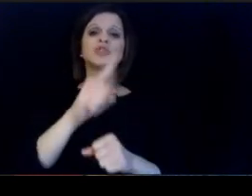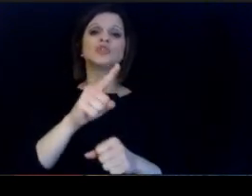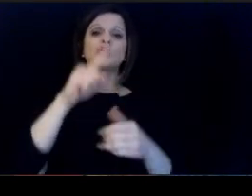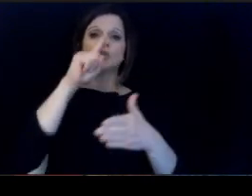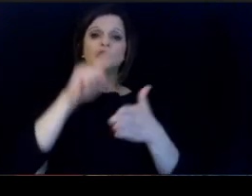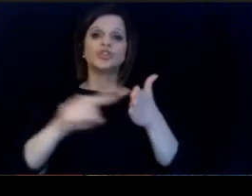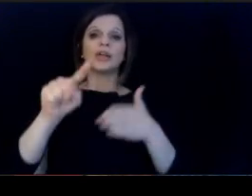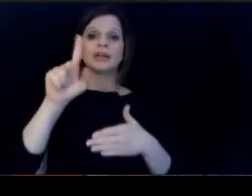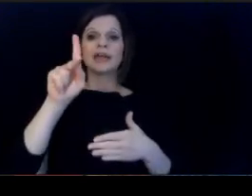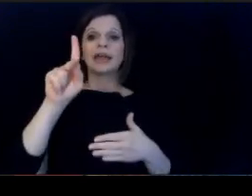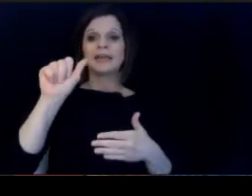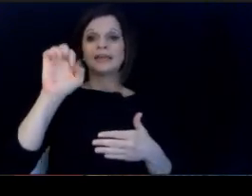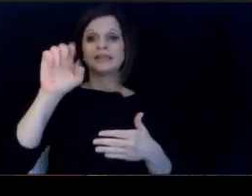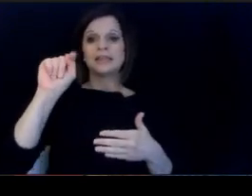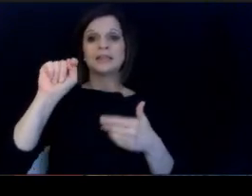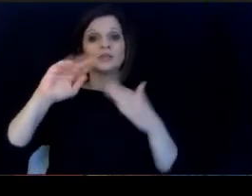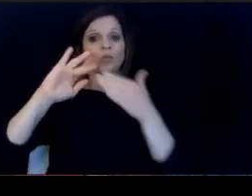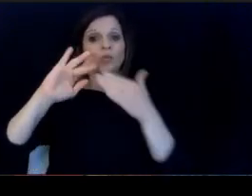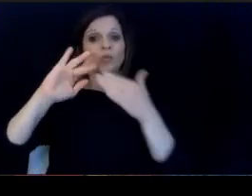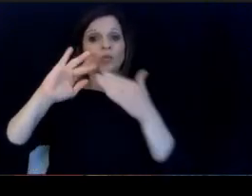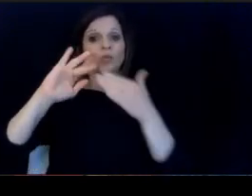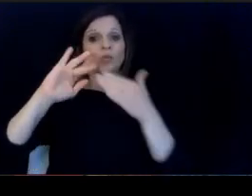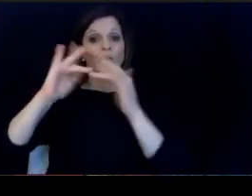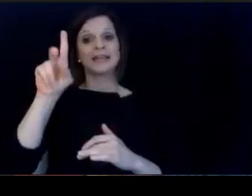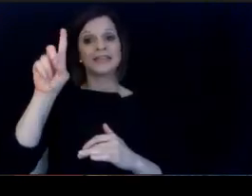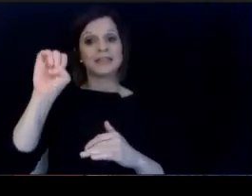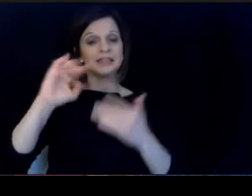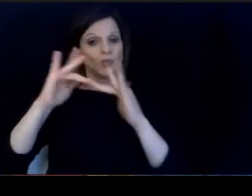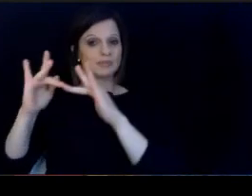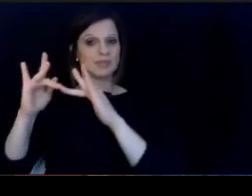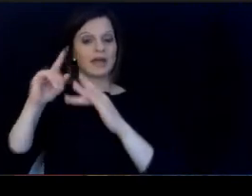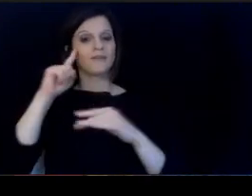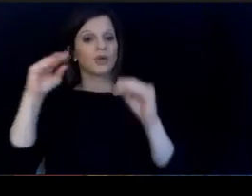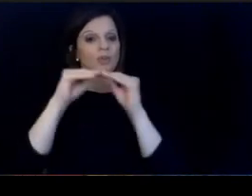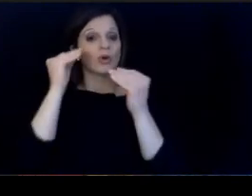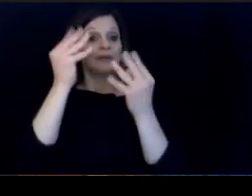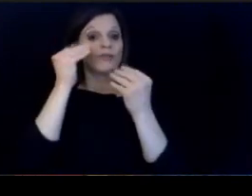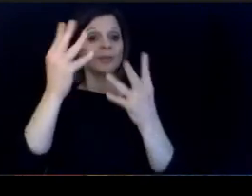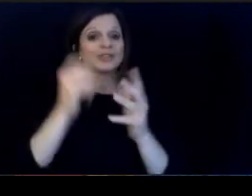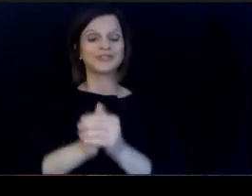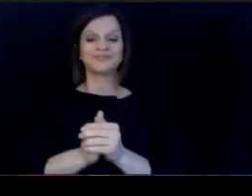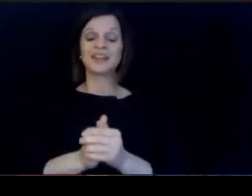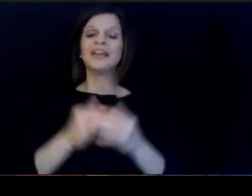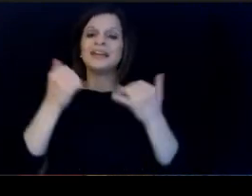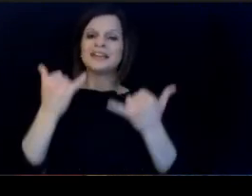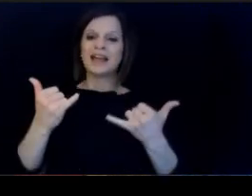webpage often for more information with. with that, we've reached the end of our program and now we have.